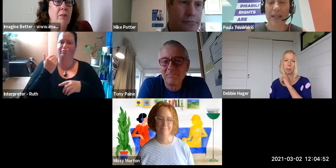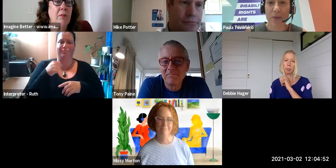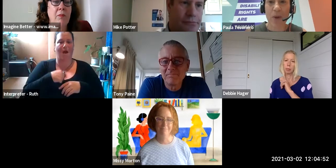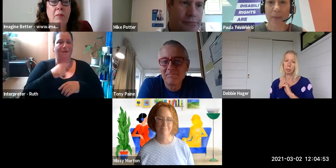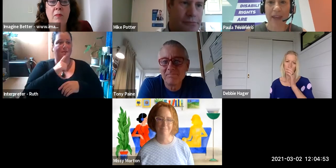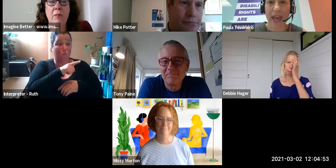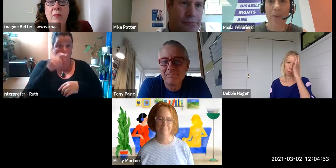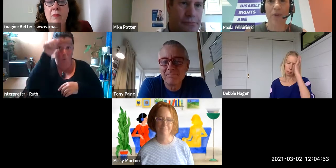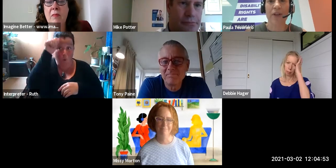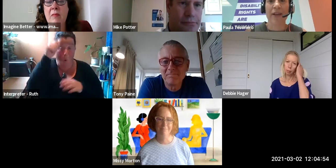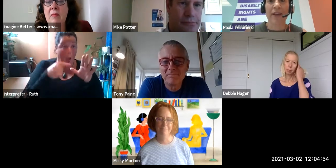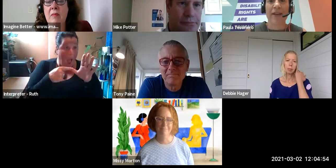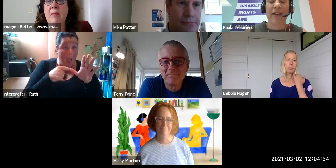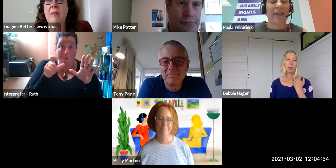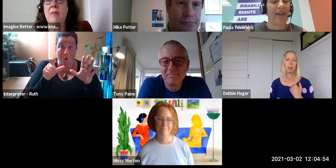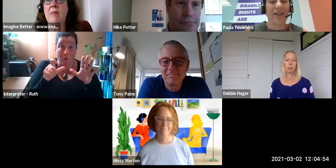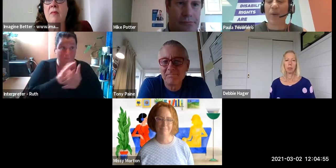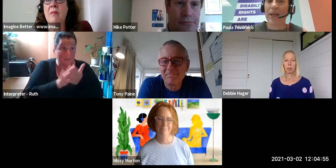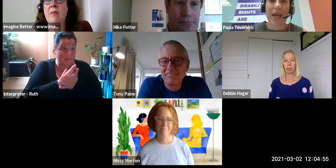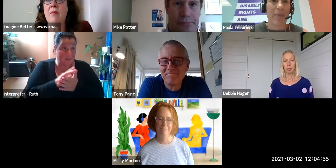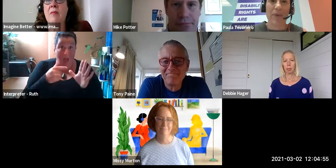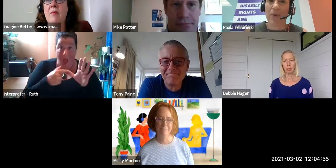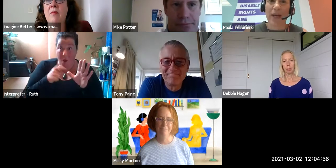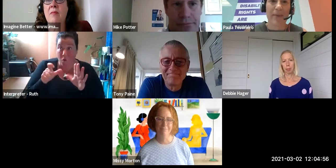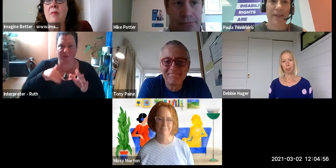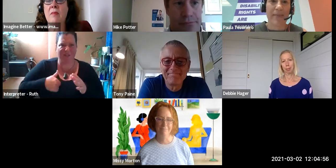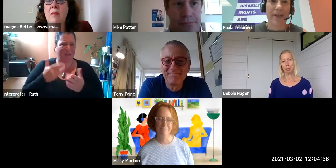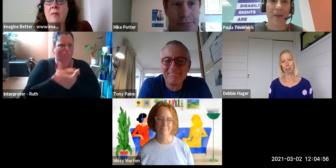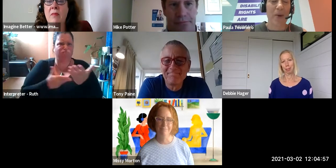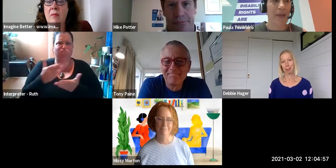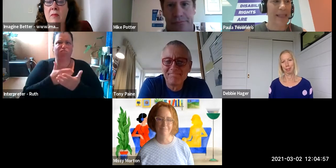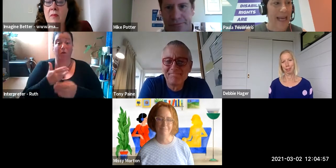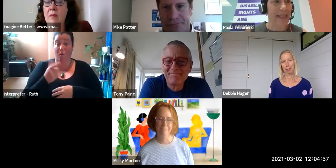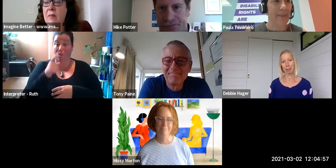need to be talking about the A-word and nobody came up with the word ableism so it saddened